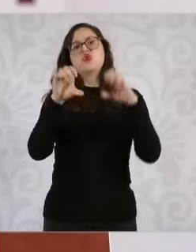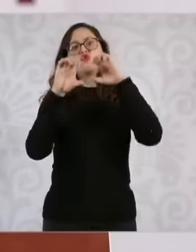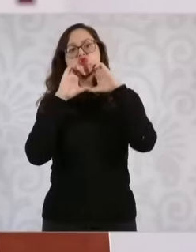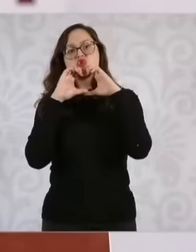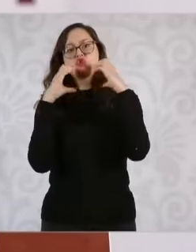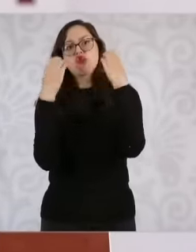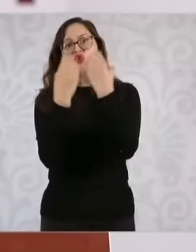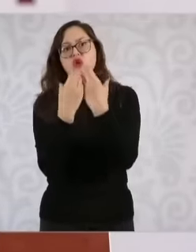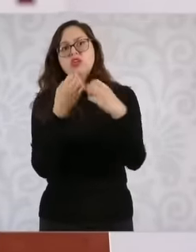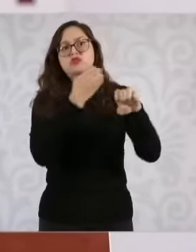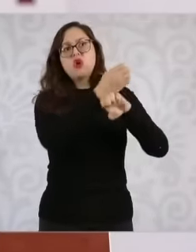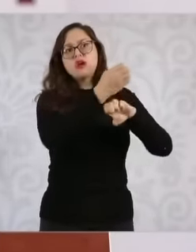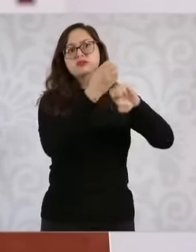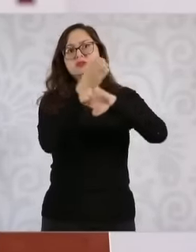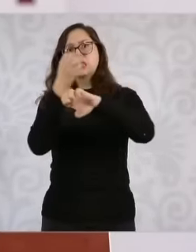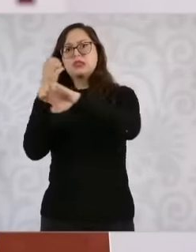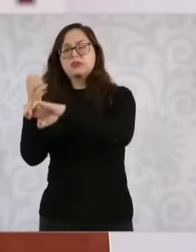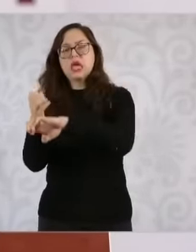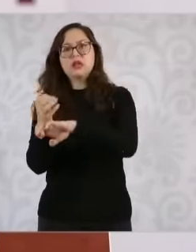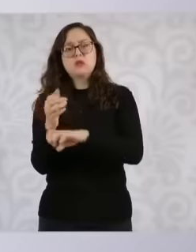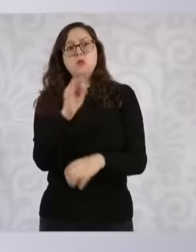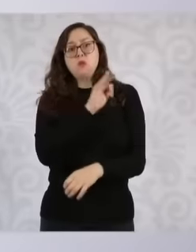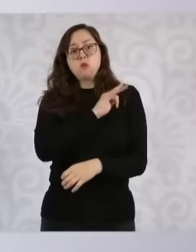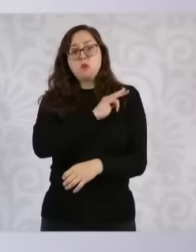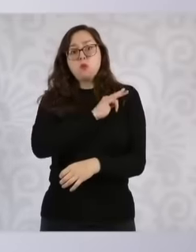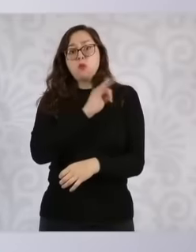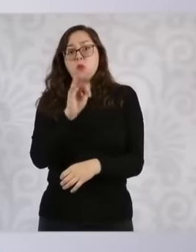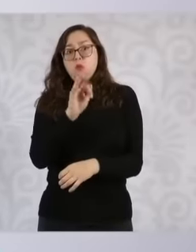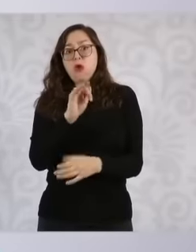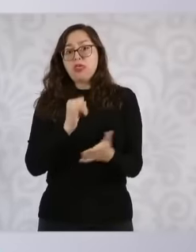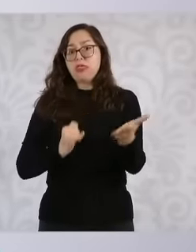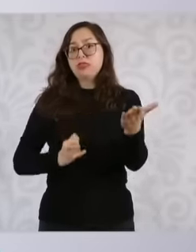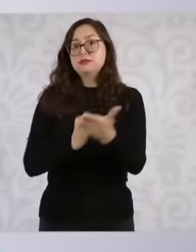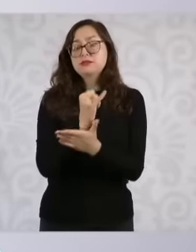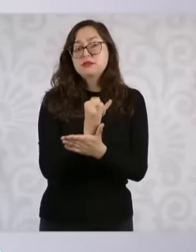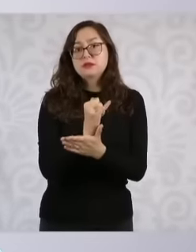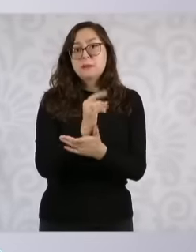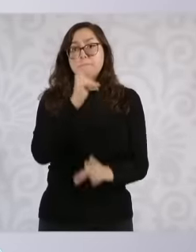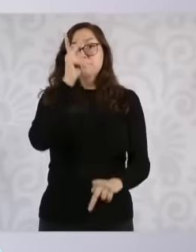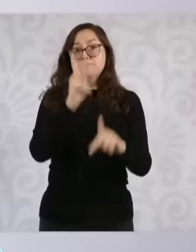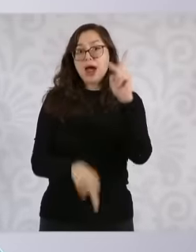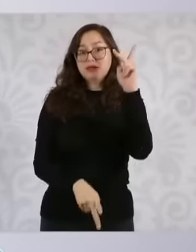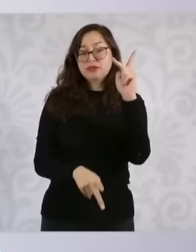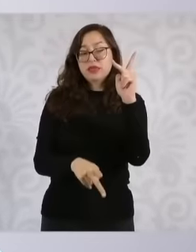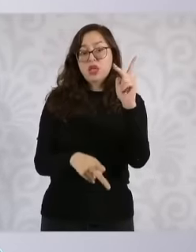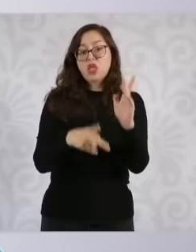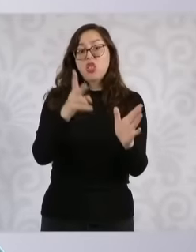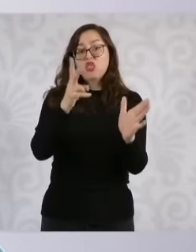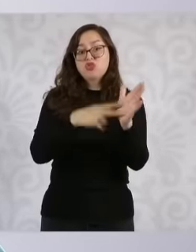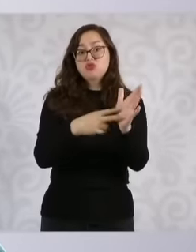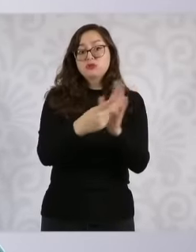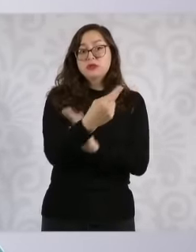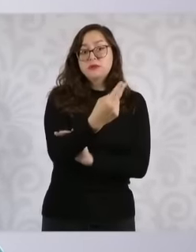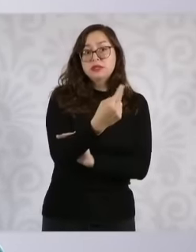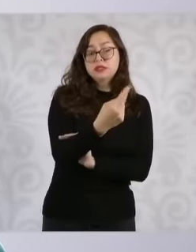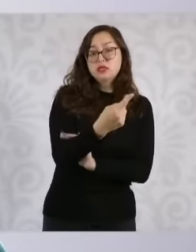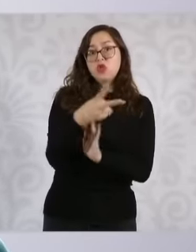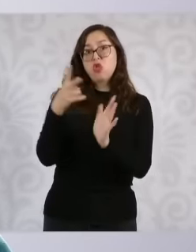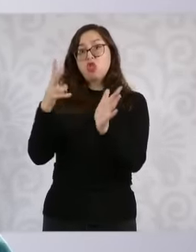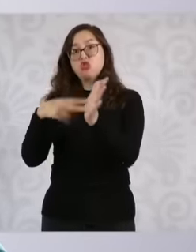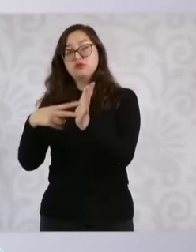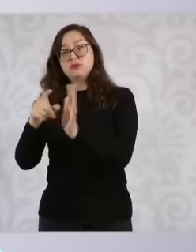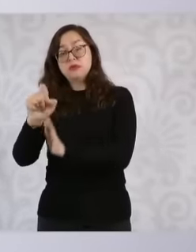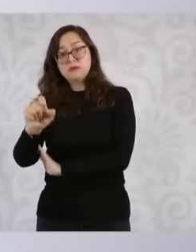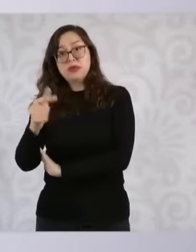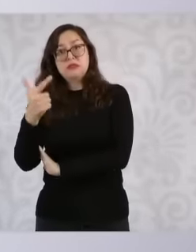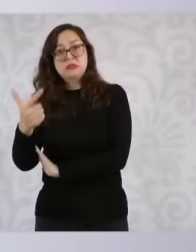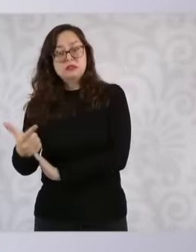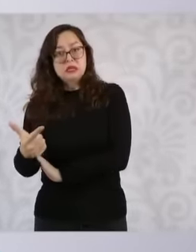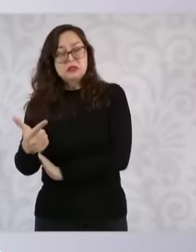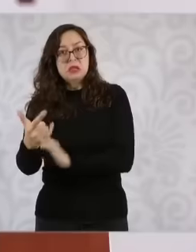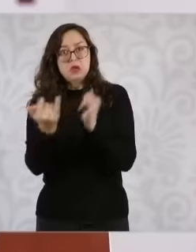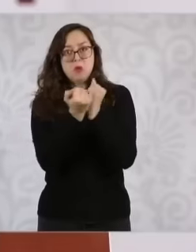reforms If they also do it in two stages like at the Federal level or they take everything to the 27th